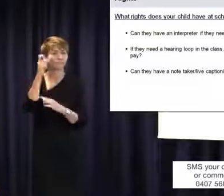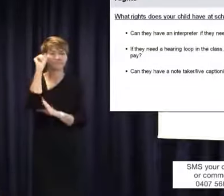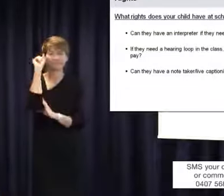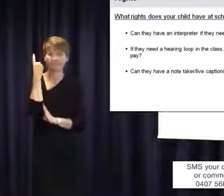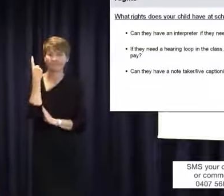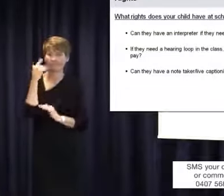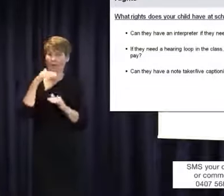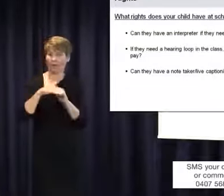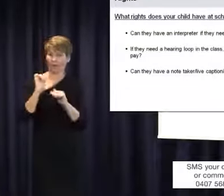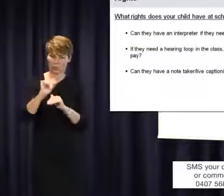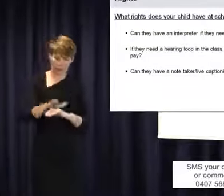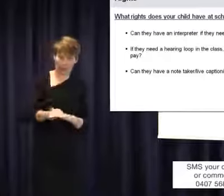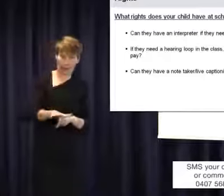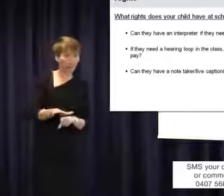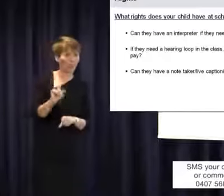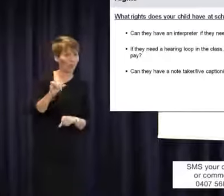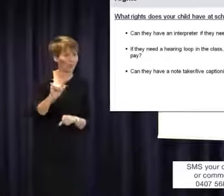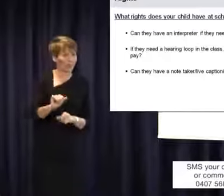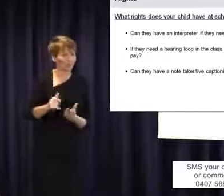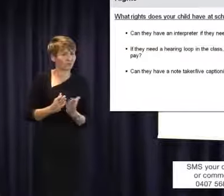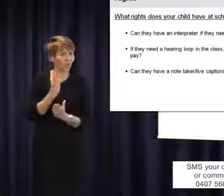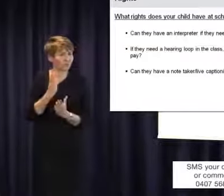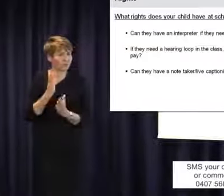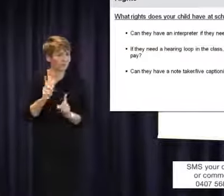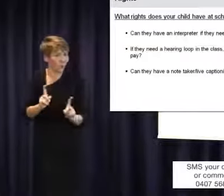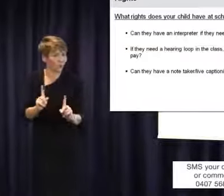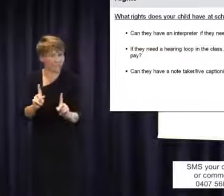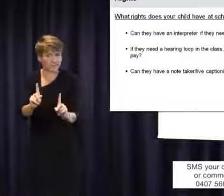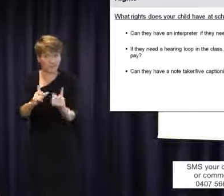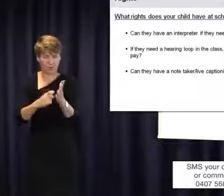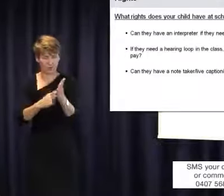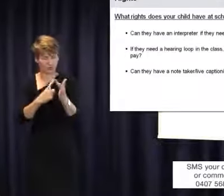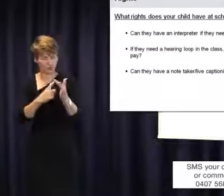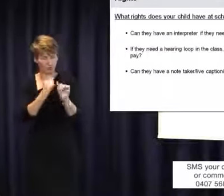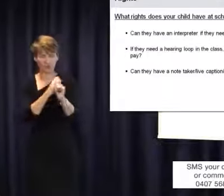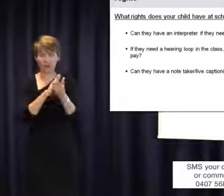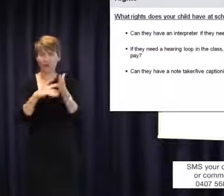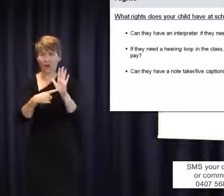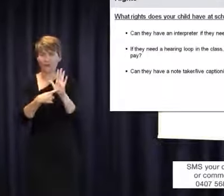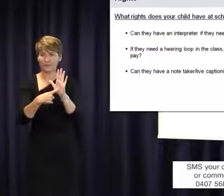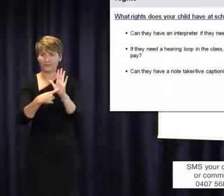of what their child's rights are at school and the word right is very important. It's